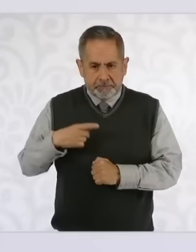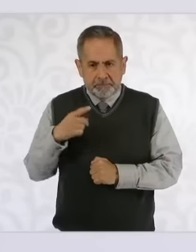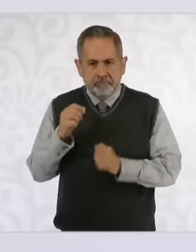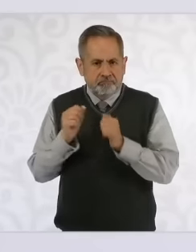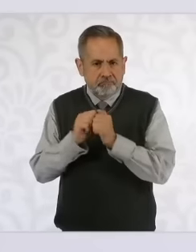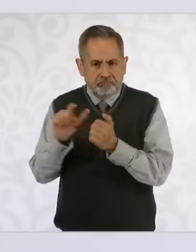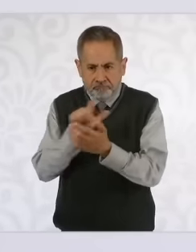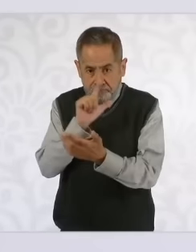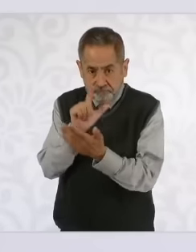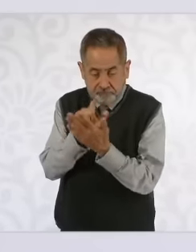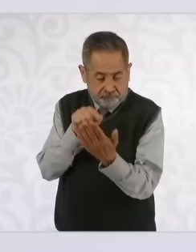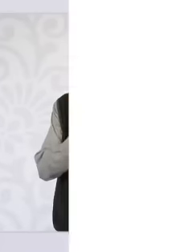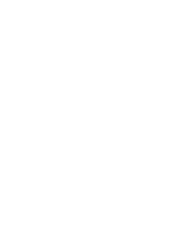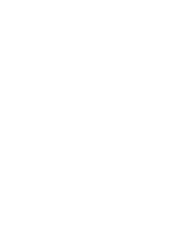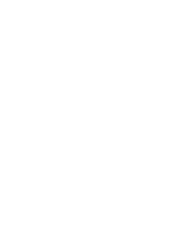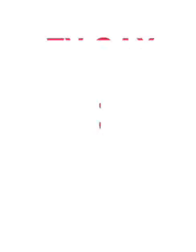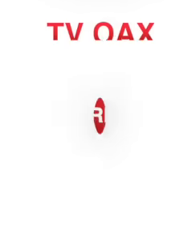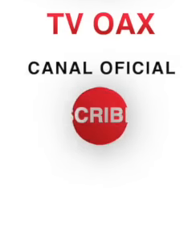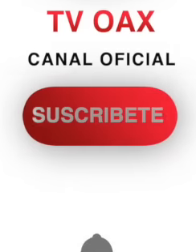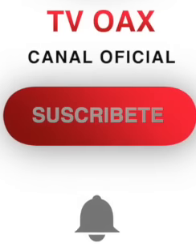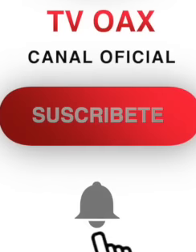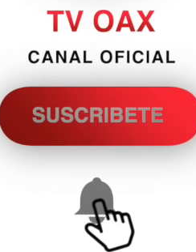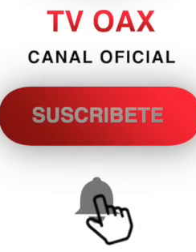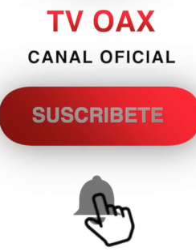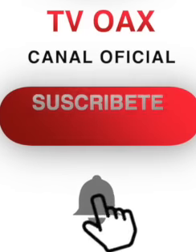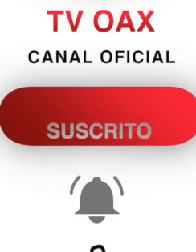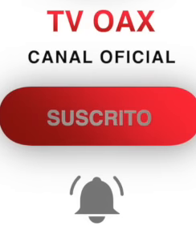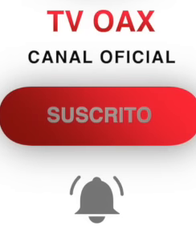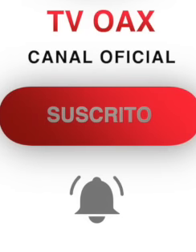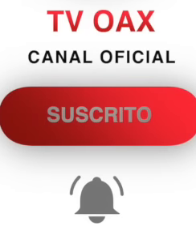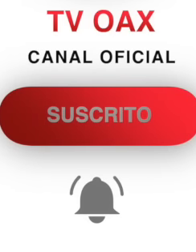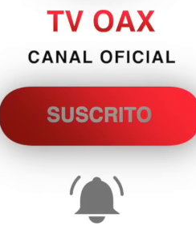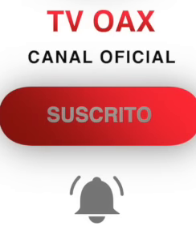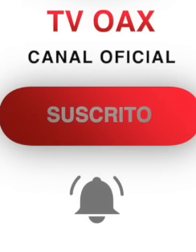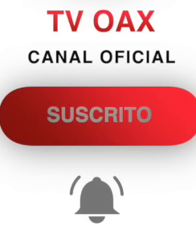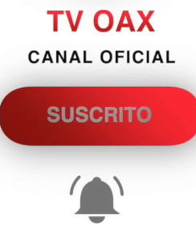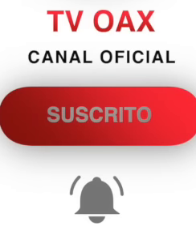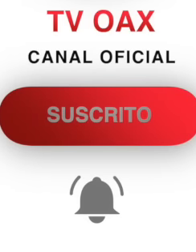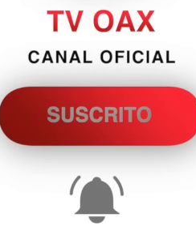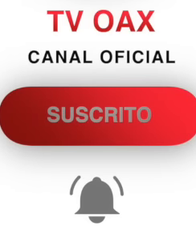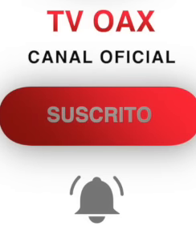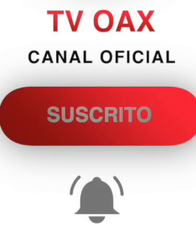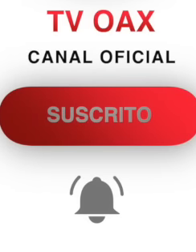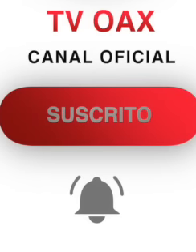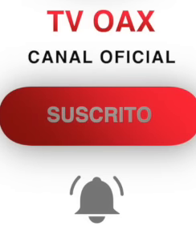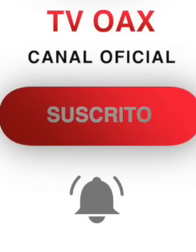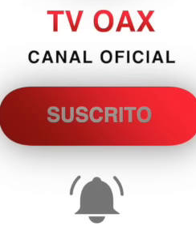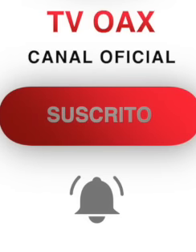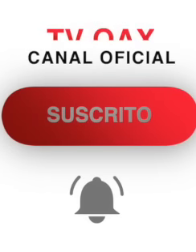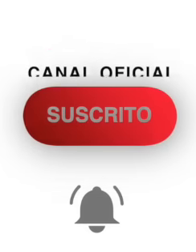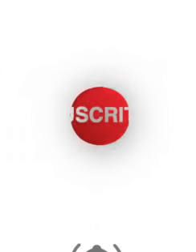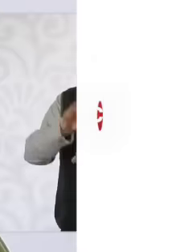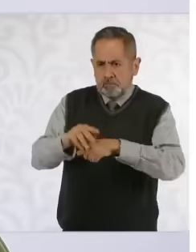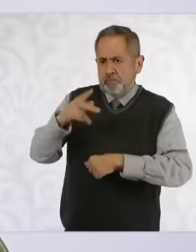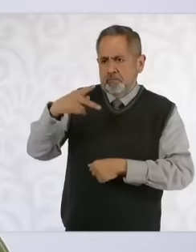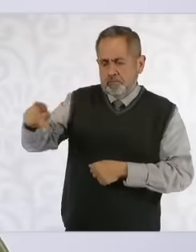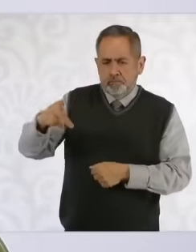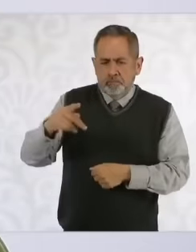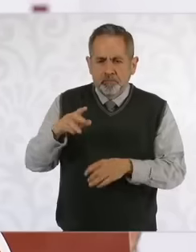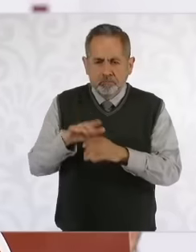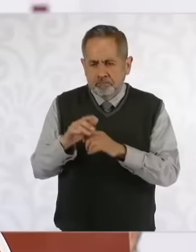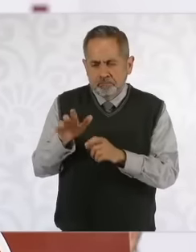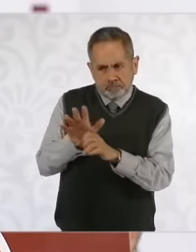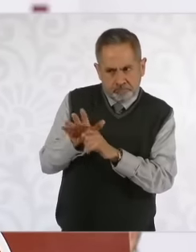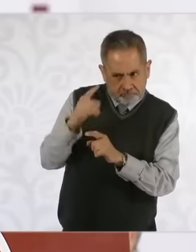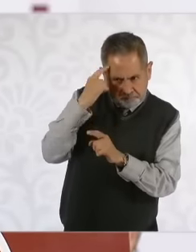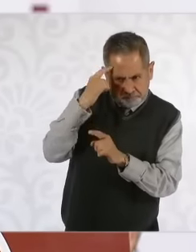is that Let us act in accordance with the law, attached to the National use of the rational use of force and